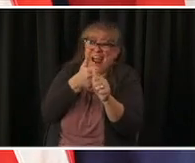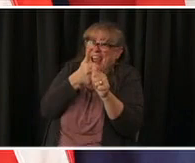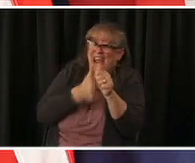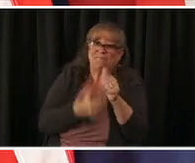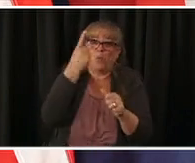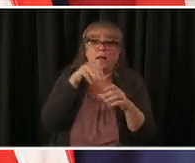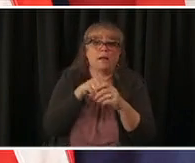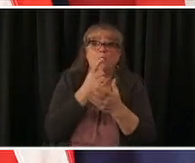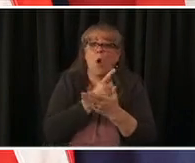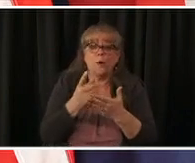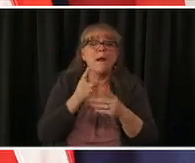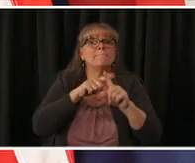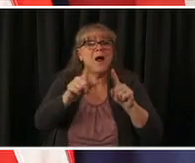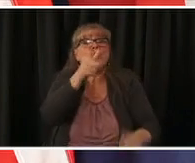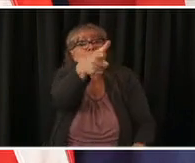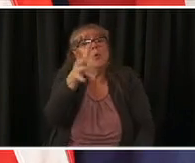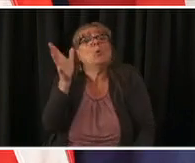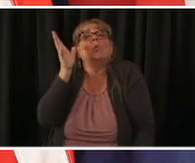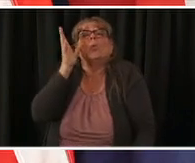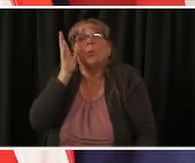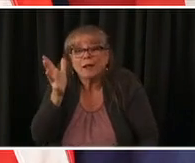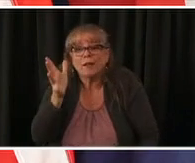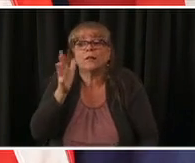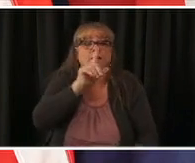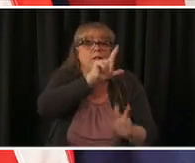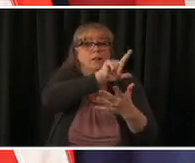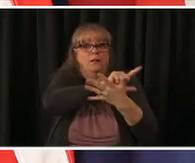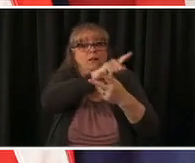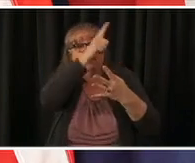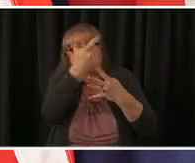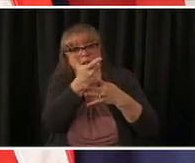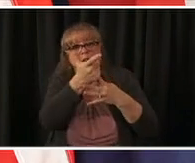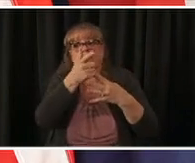the week of april 2nd or or the following week the week after the week after that